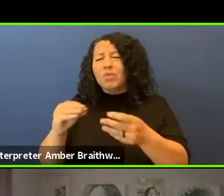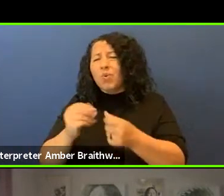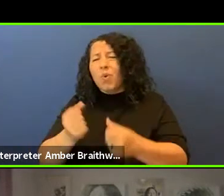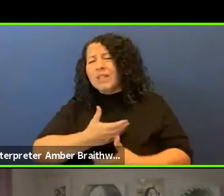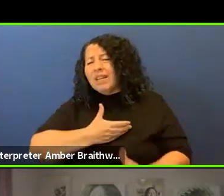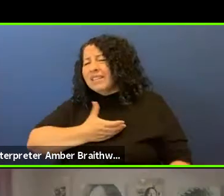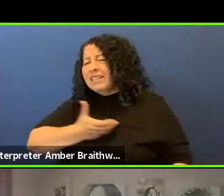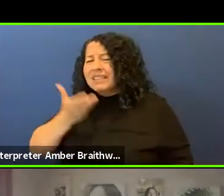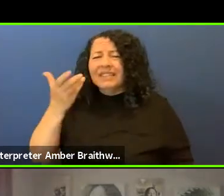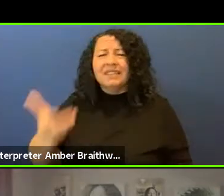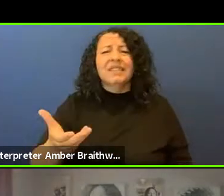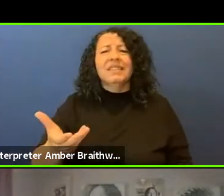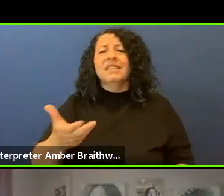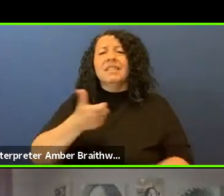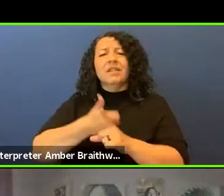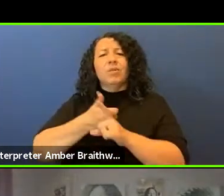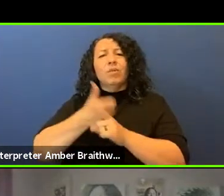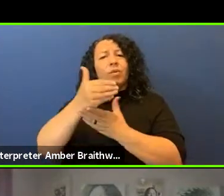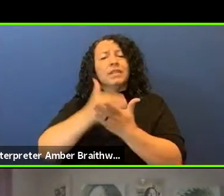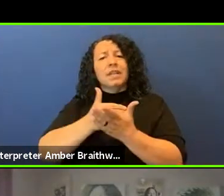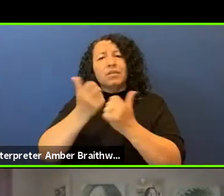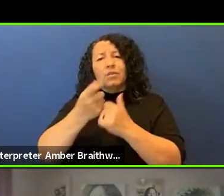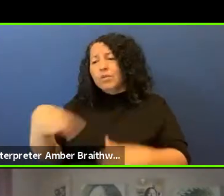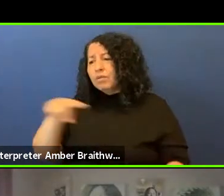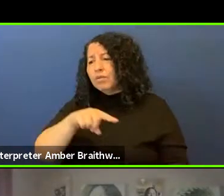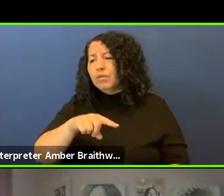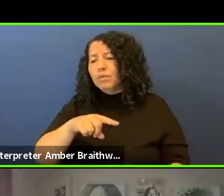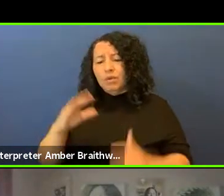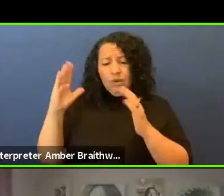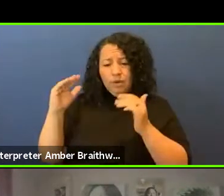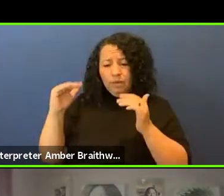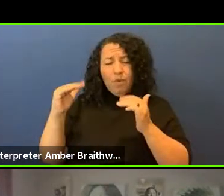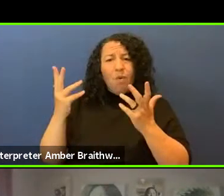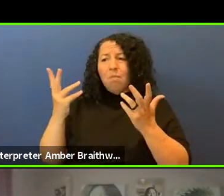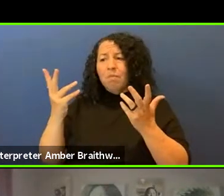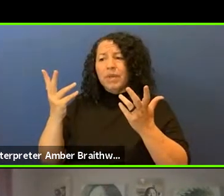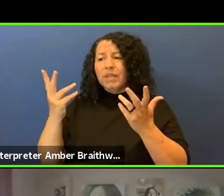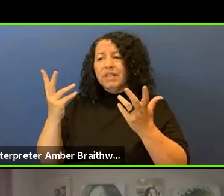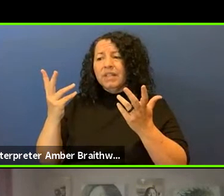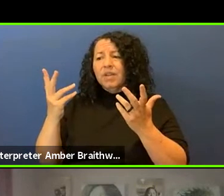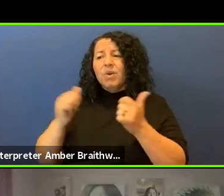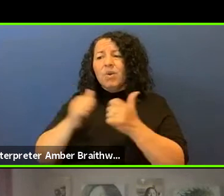their lessons, and we hope that with this conversation